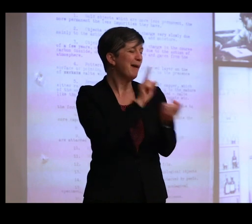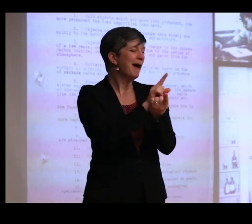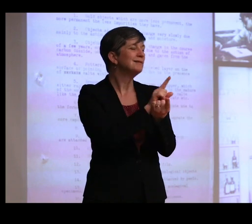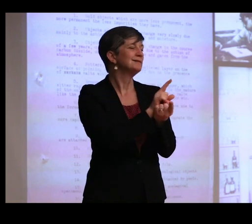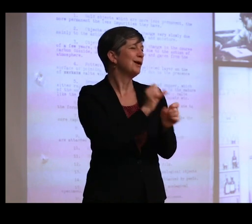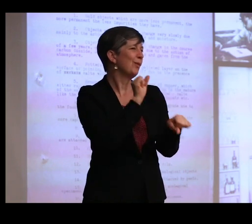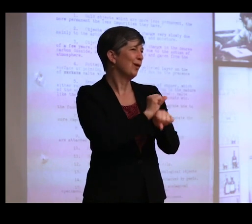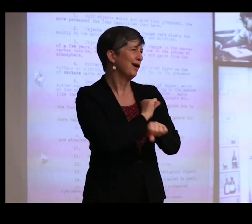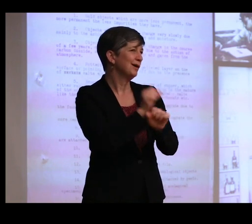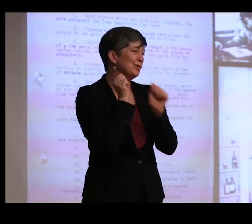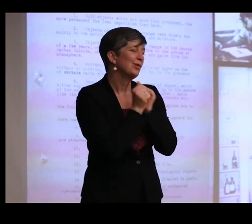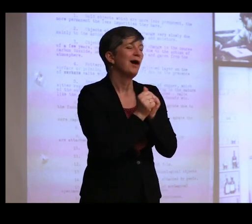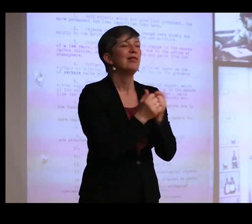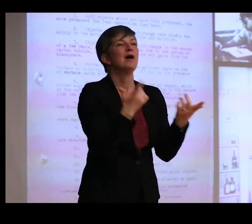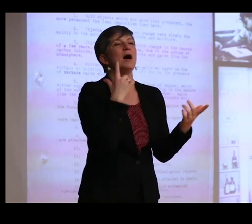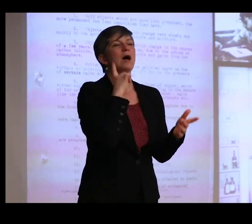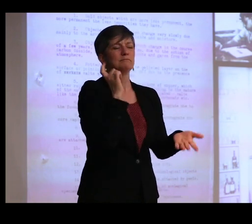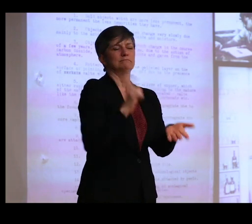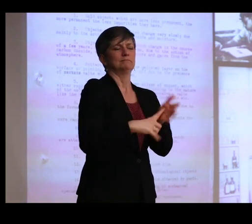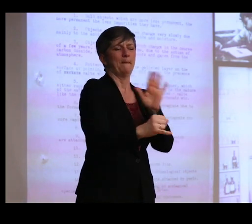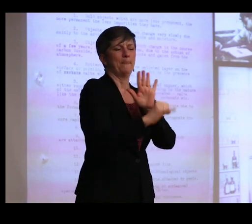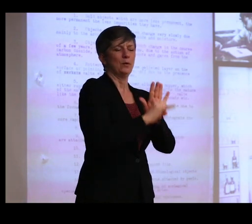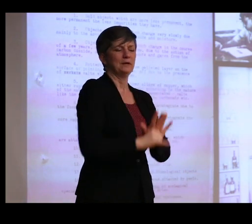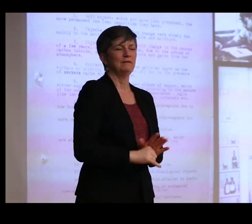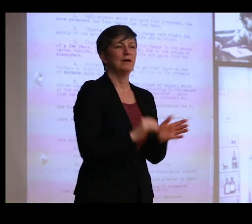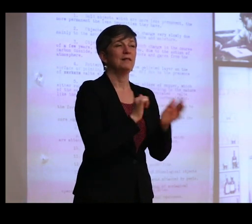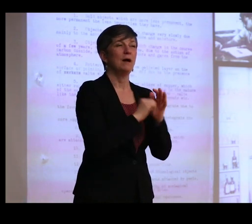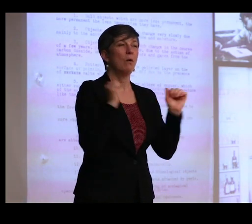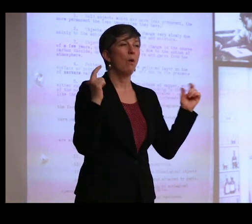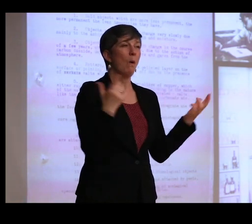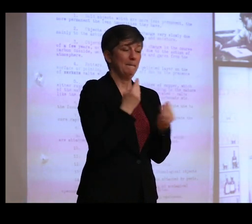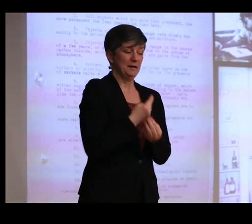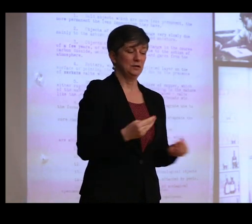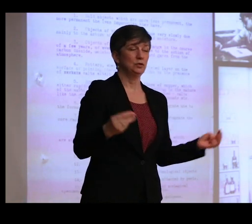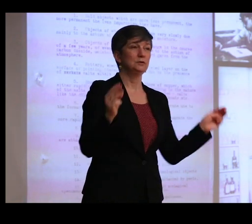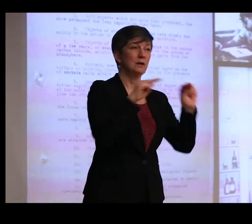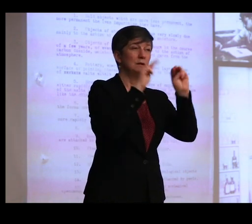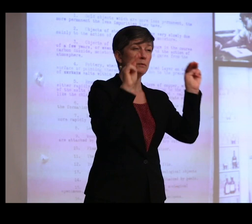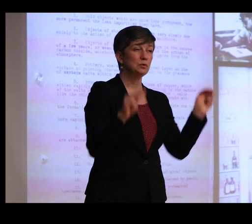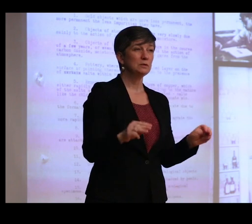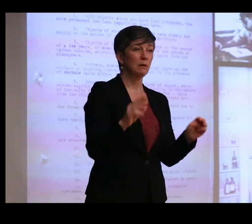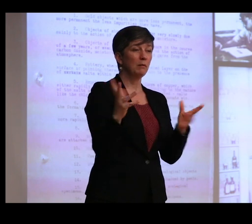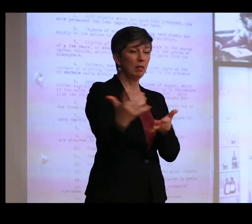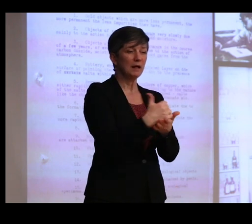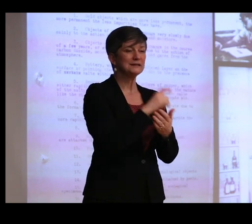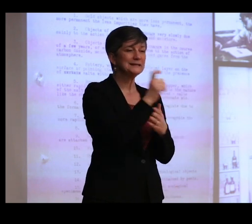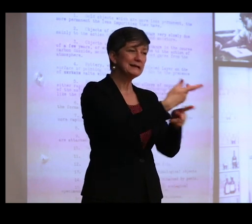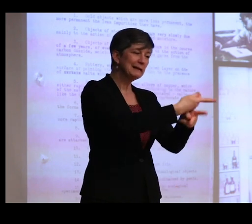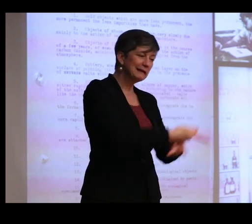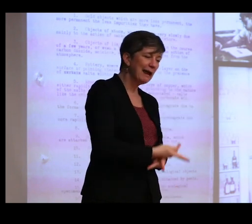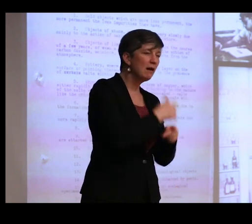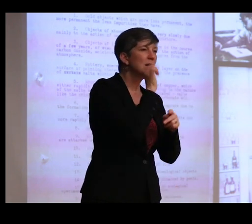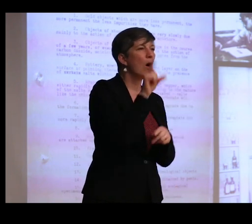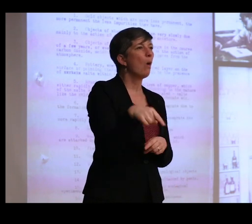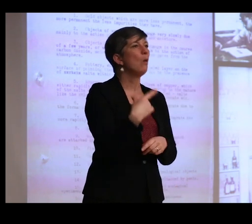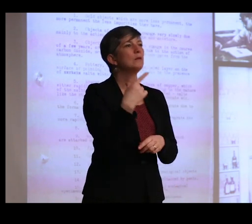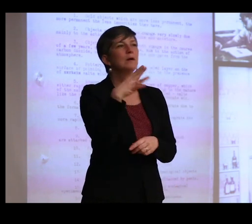And it's also where he began to identify that all materials in the museum collection needed care-- not just bronzes but stone pottery, leather,